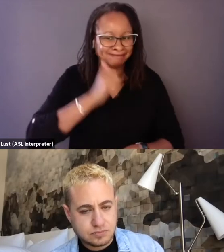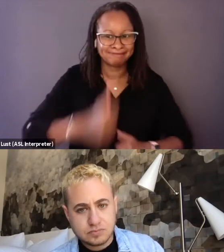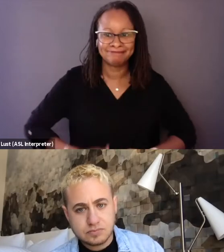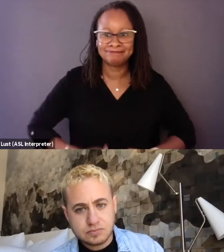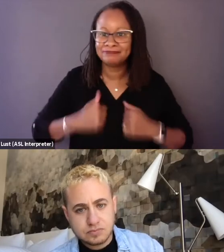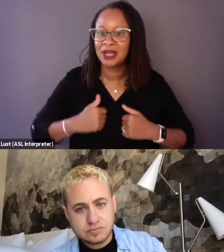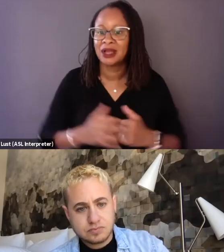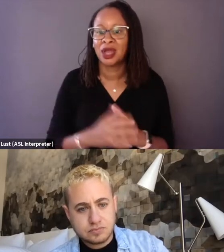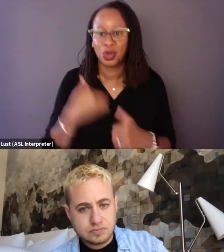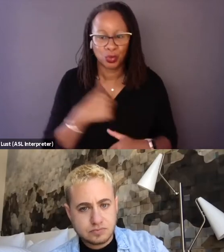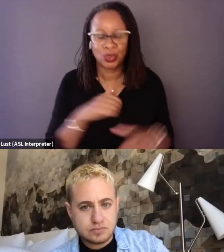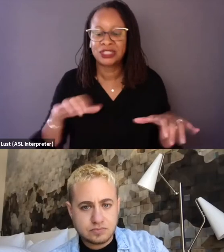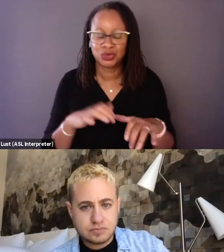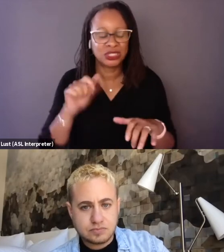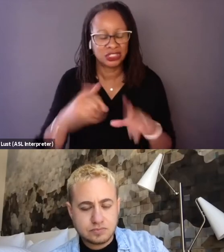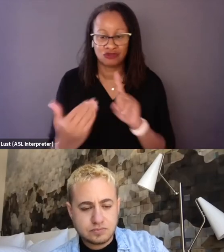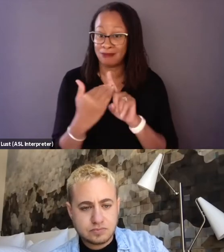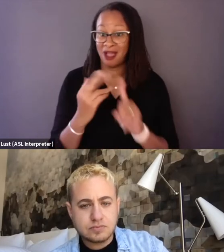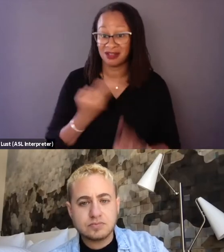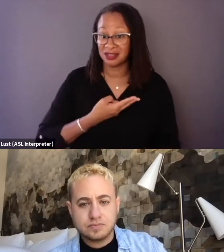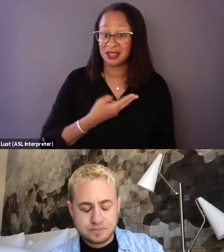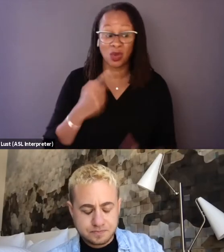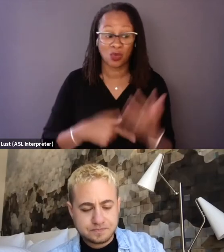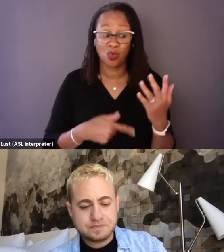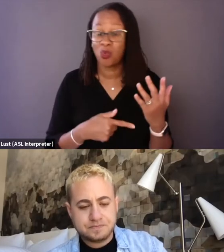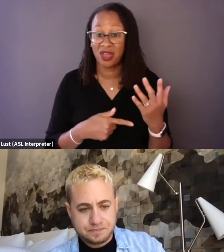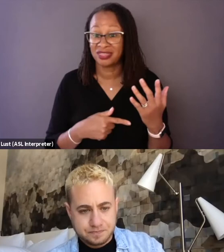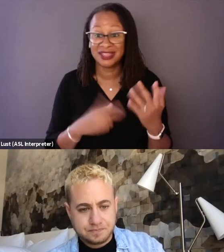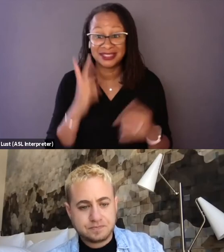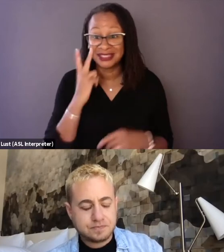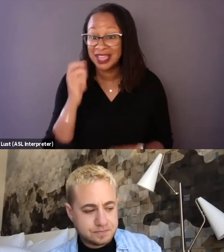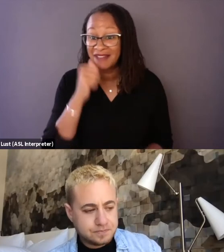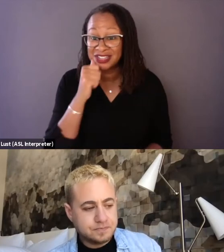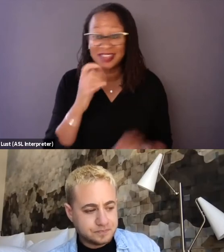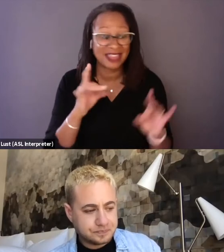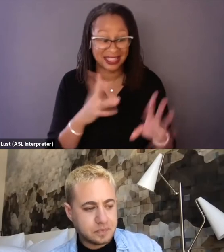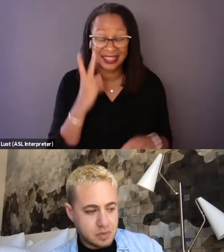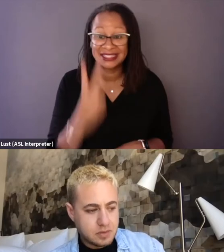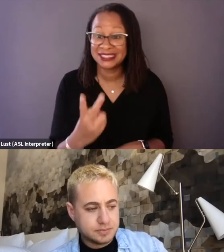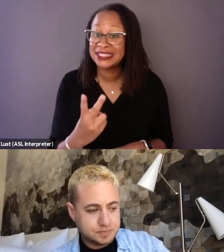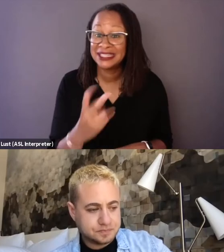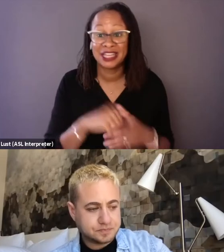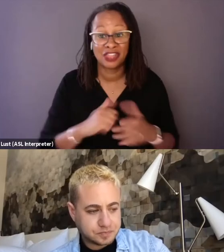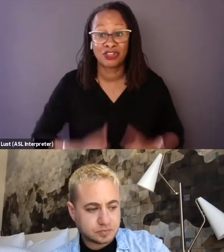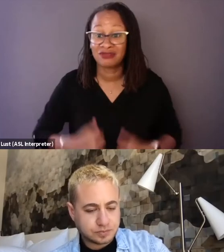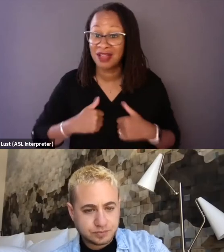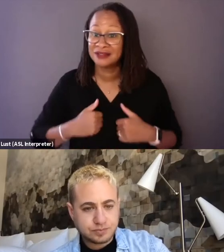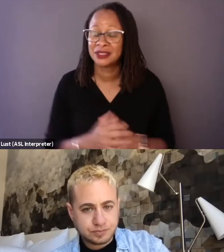we do need to be reminded what they're up against, the hate they're against. And I think it's important we could have really lingered